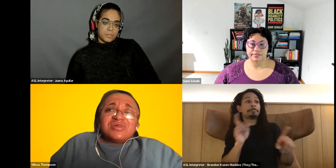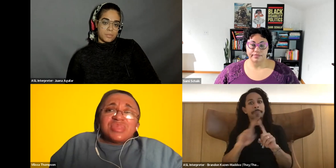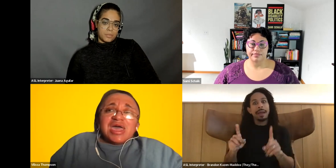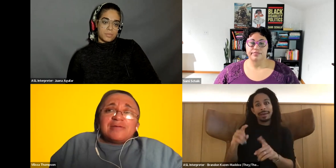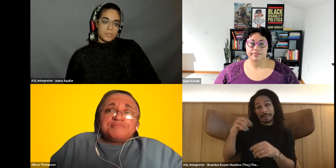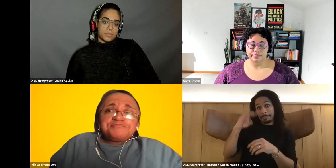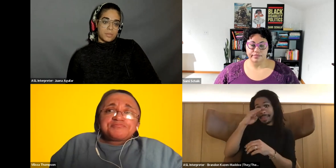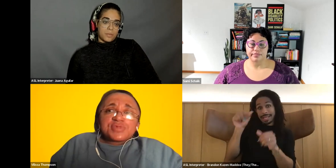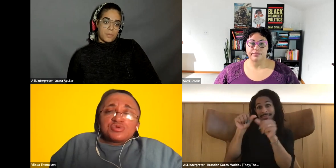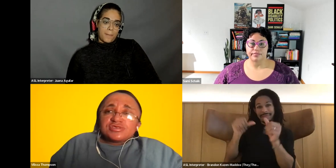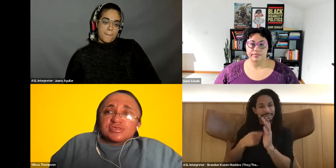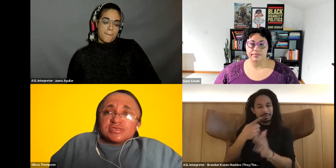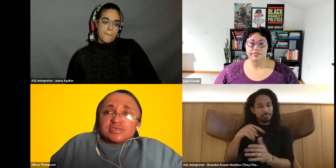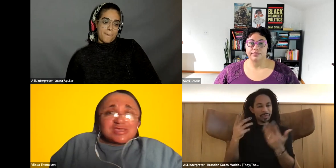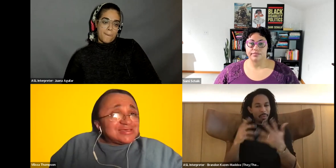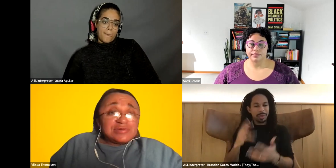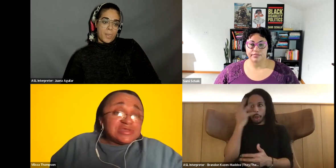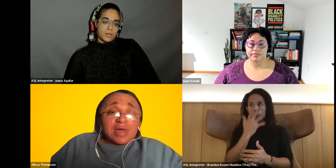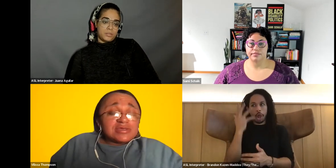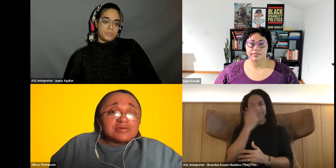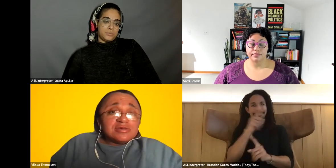Vilissa Thompson: that resistance doesn't help anybody.